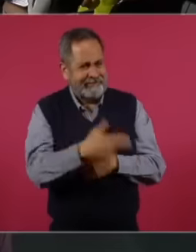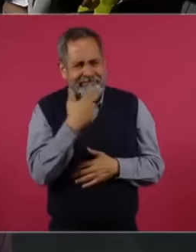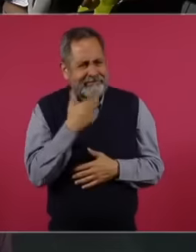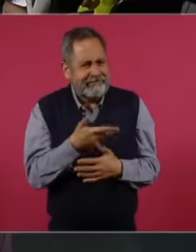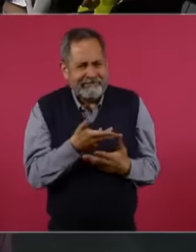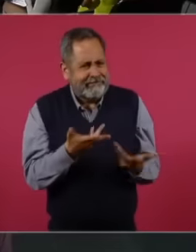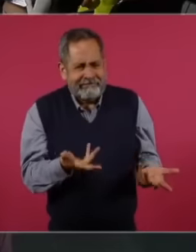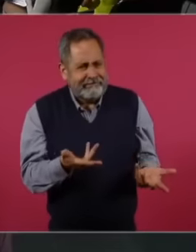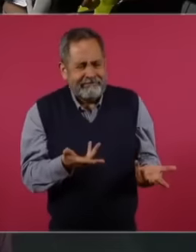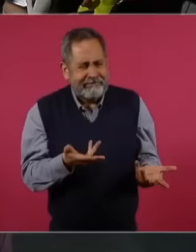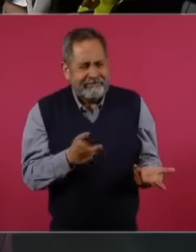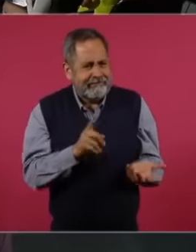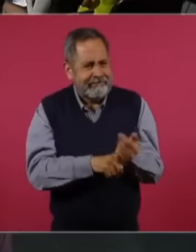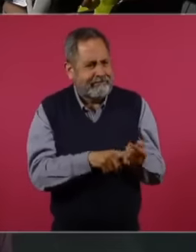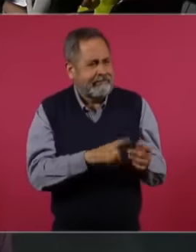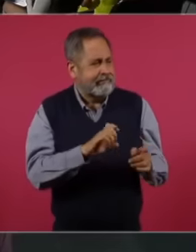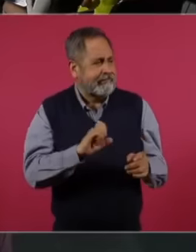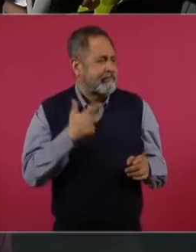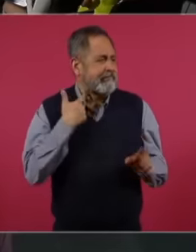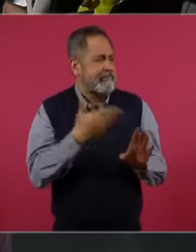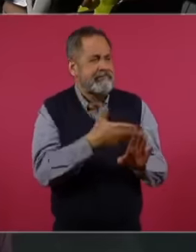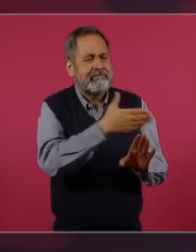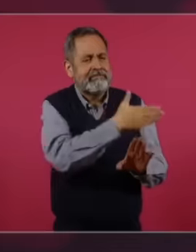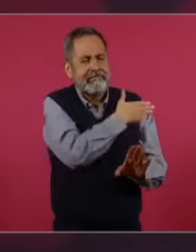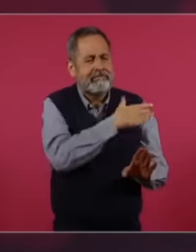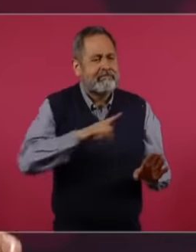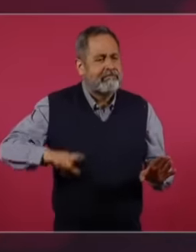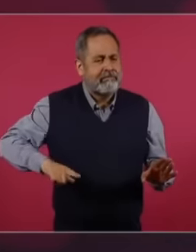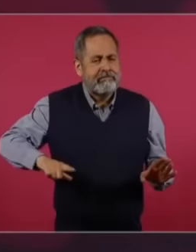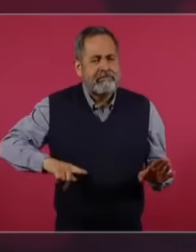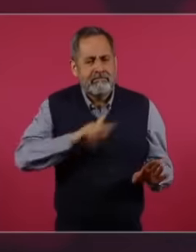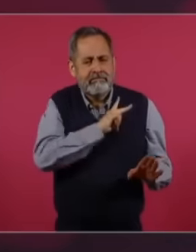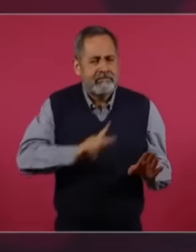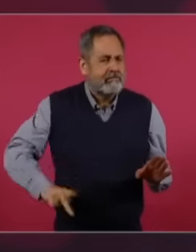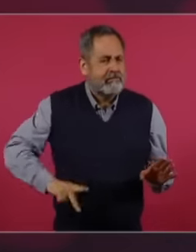of what was